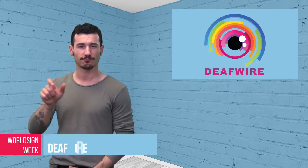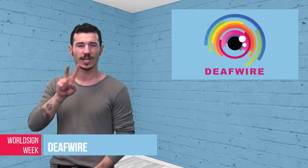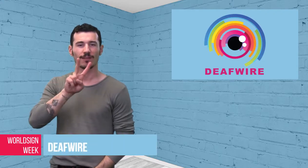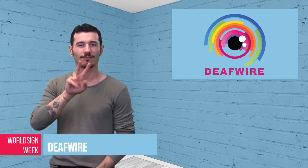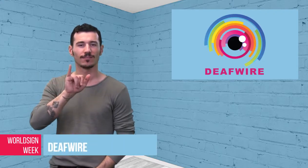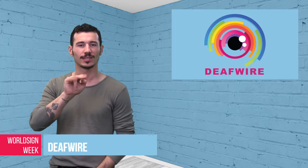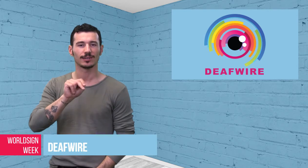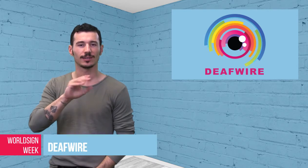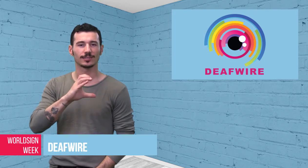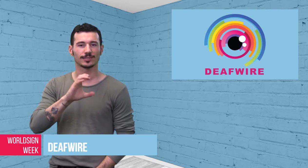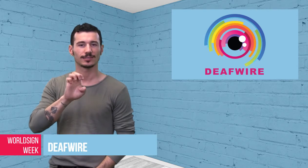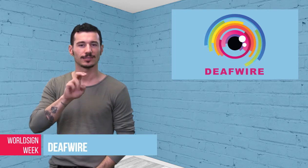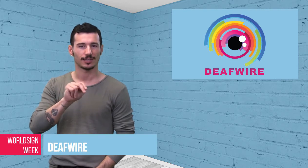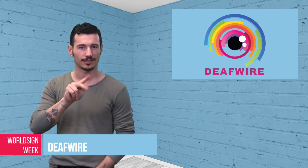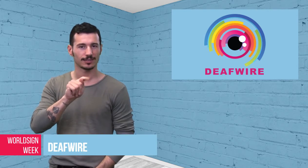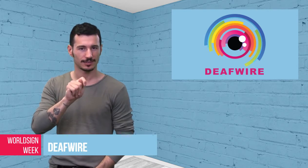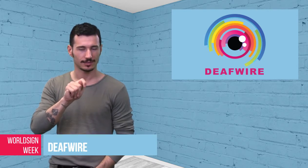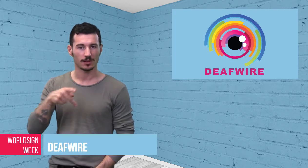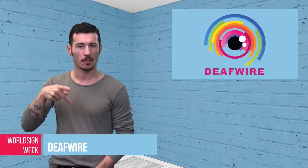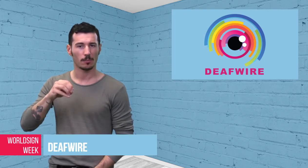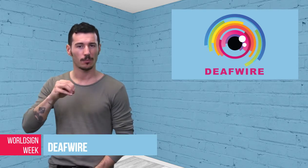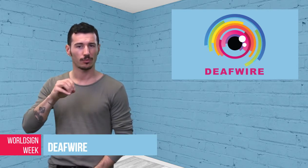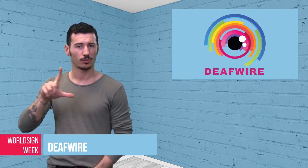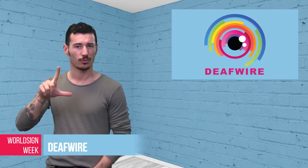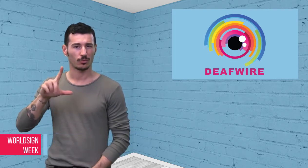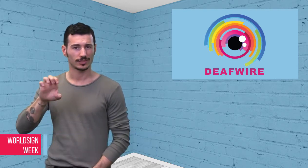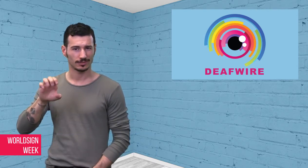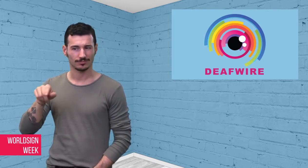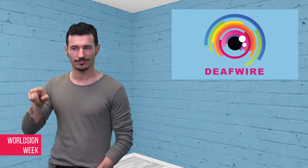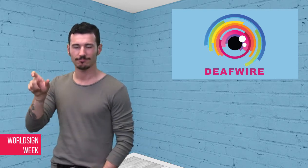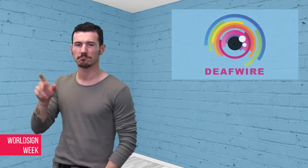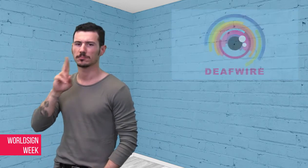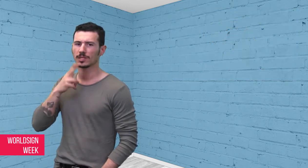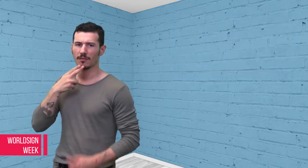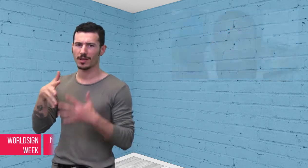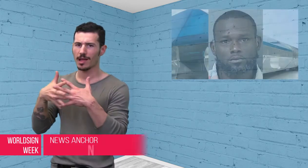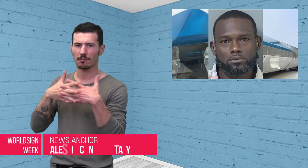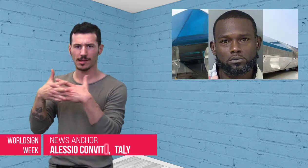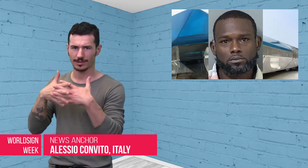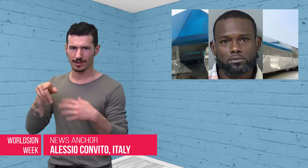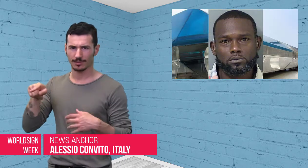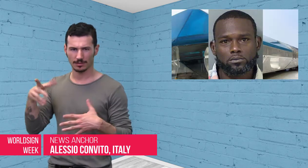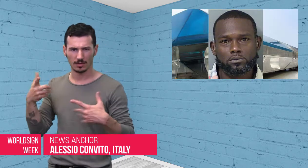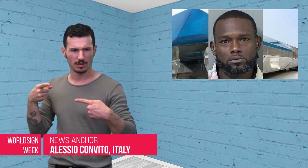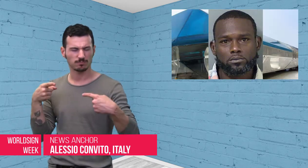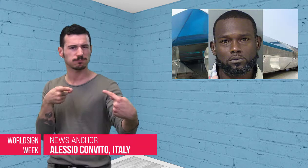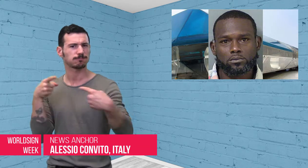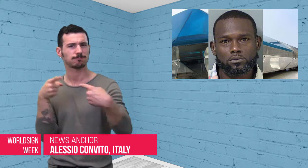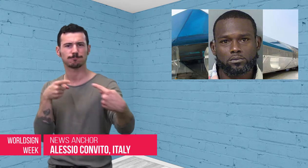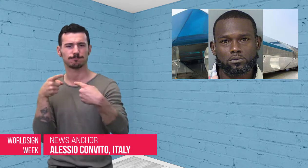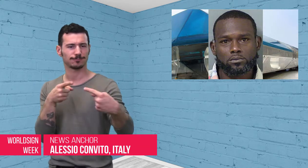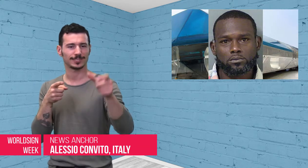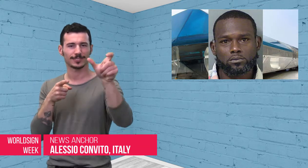Alessio: Vincent Poole, a Deaf American got into an argument with his